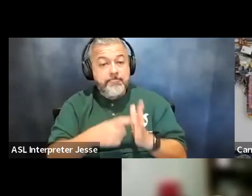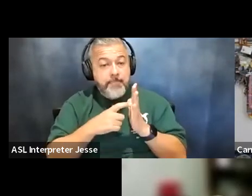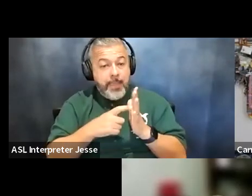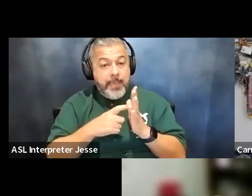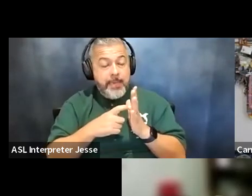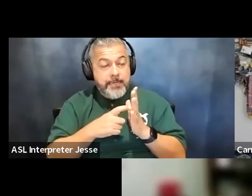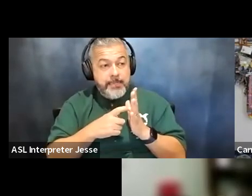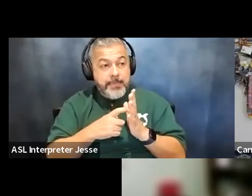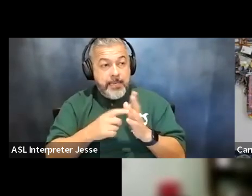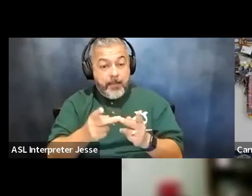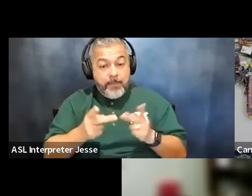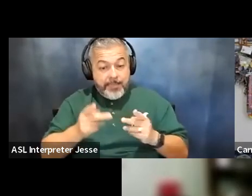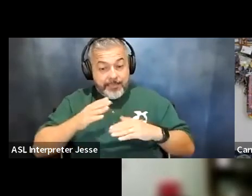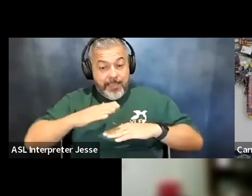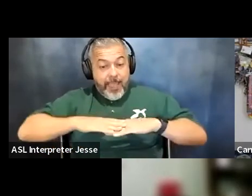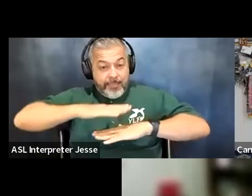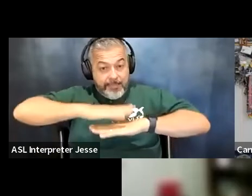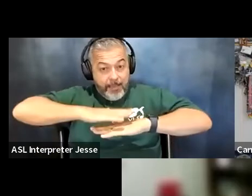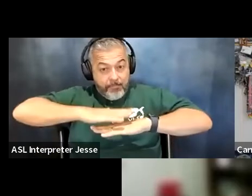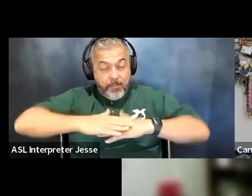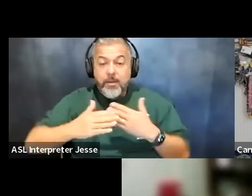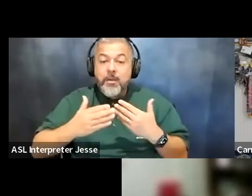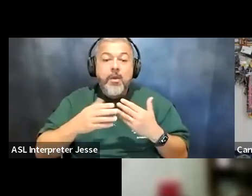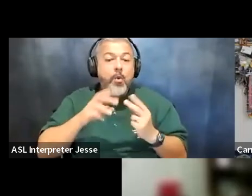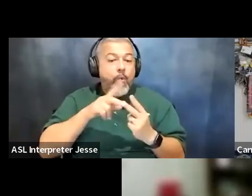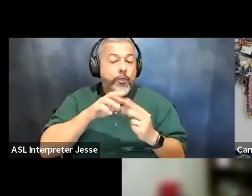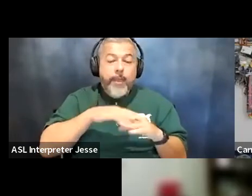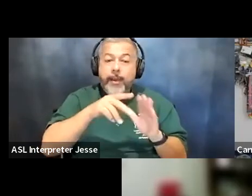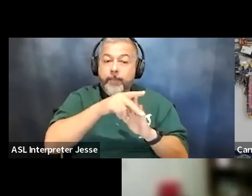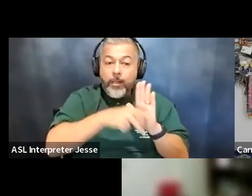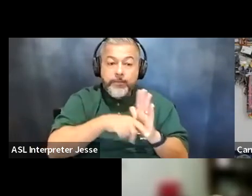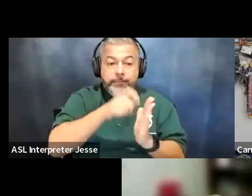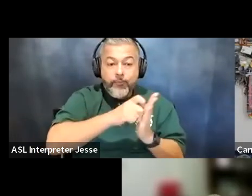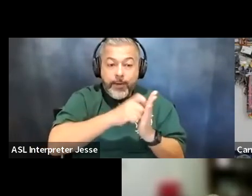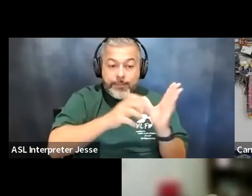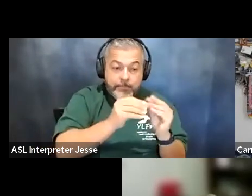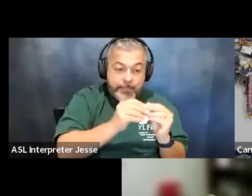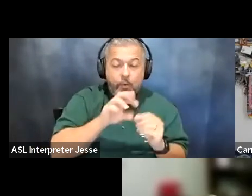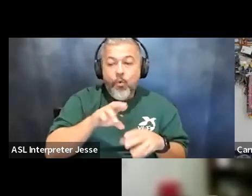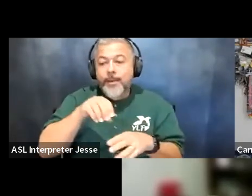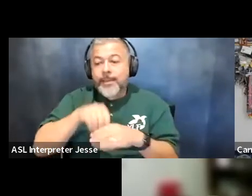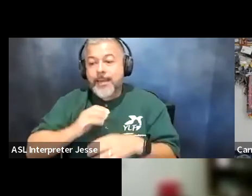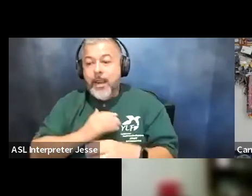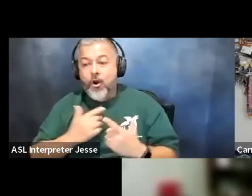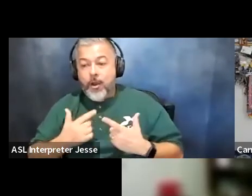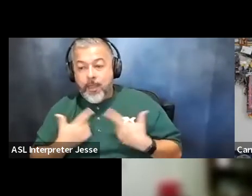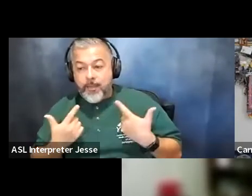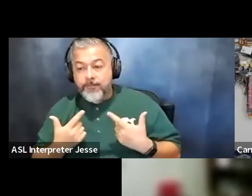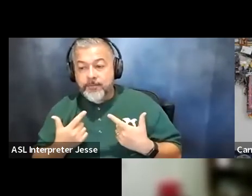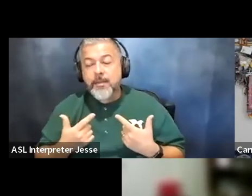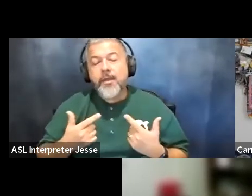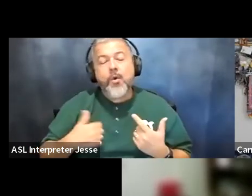table whether it's at a policy meeting or in our own lives we're going to be on the menu because